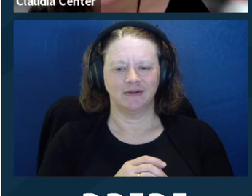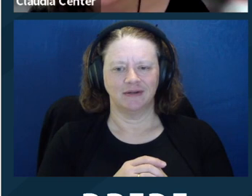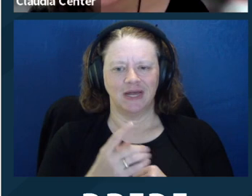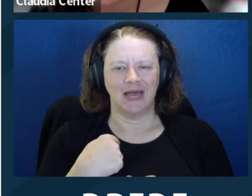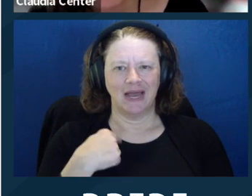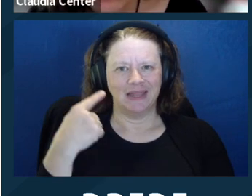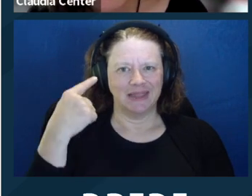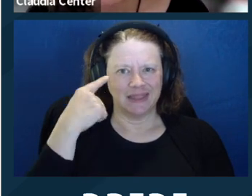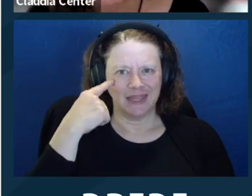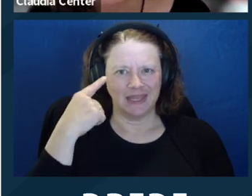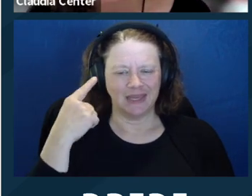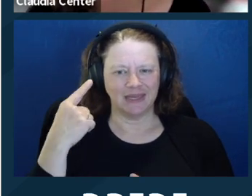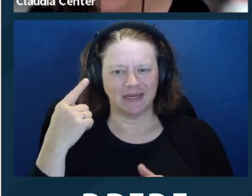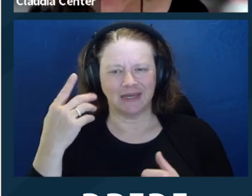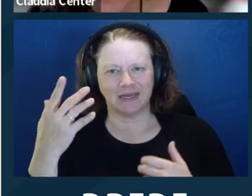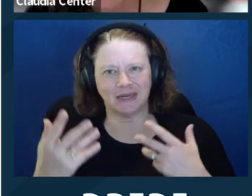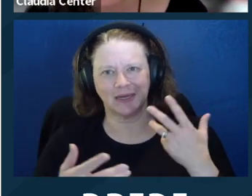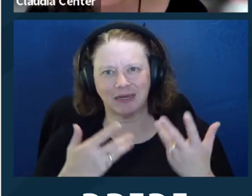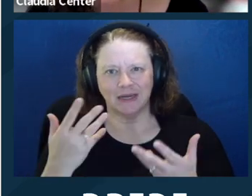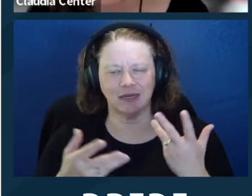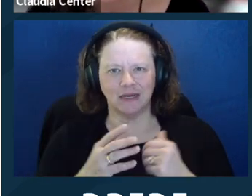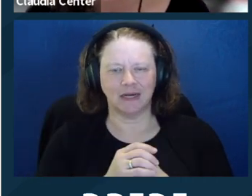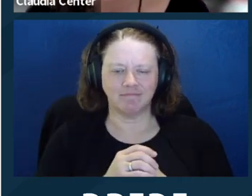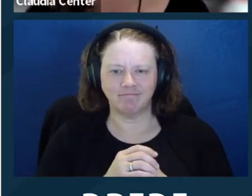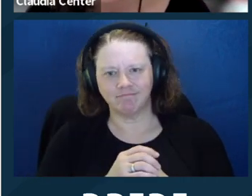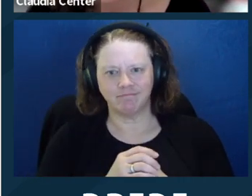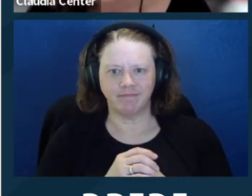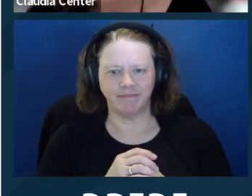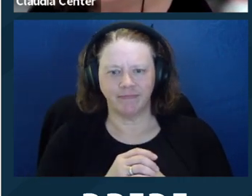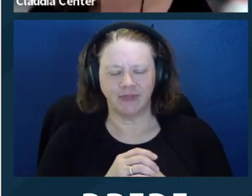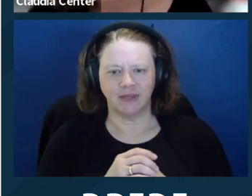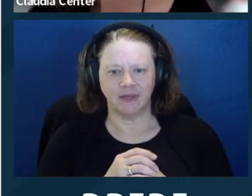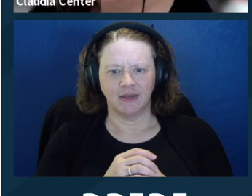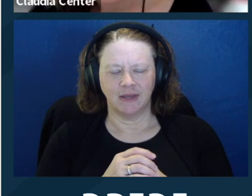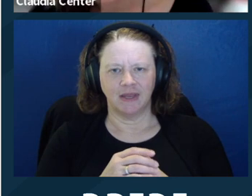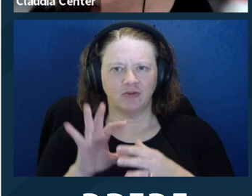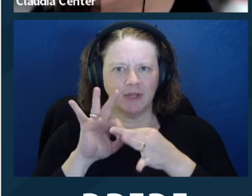between the goals of the litigation and the means of trying to reach the goals.